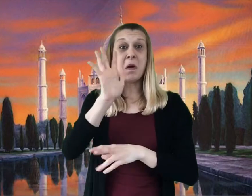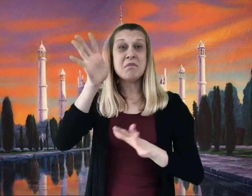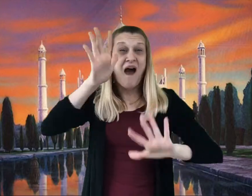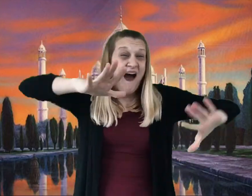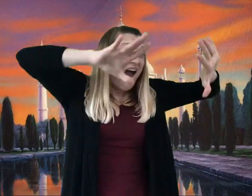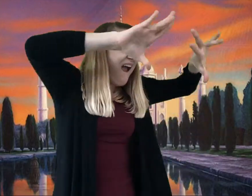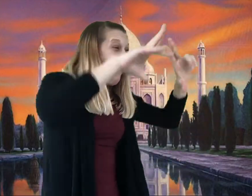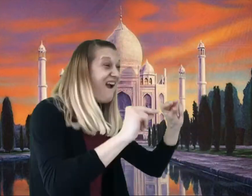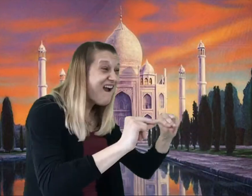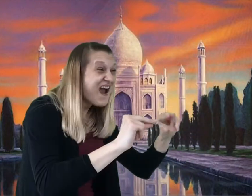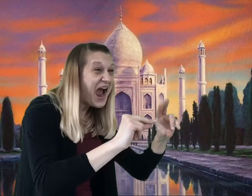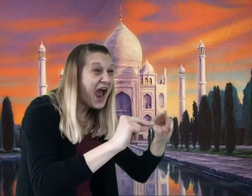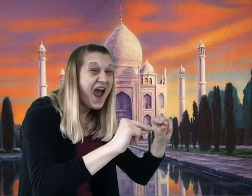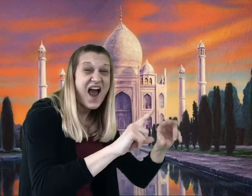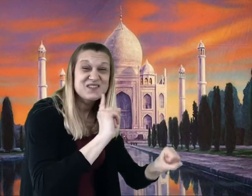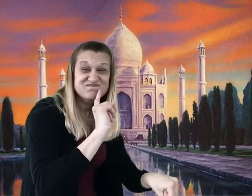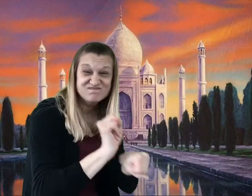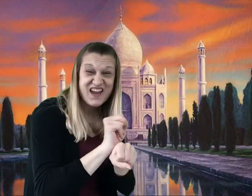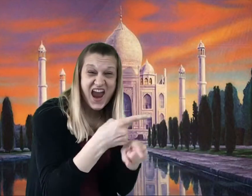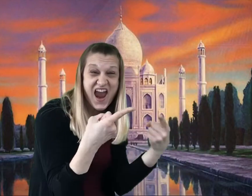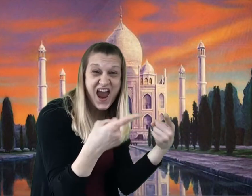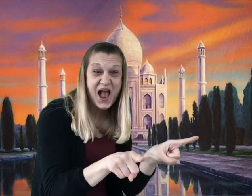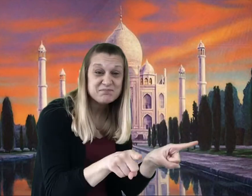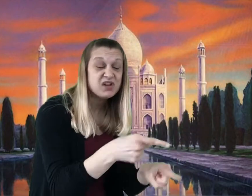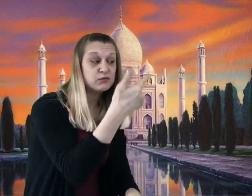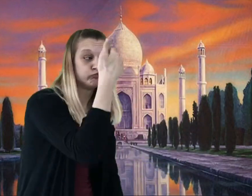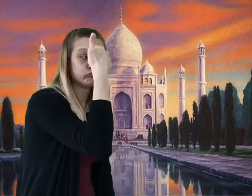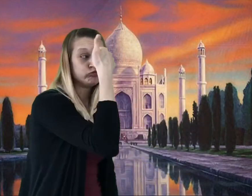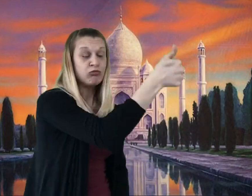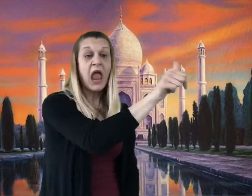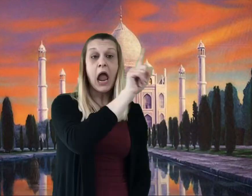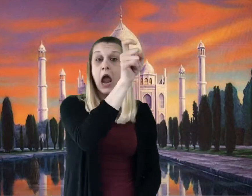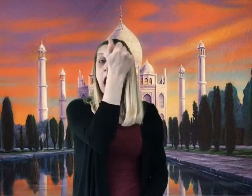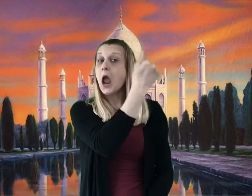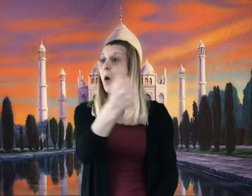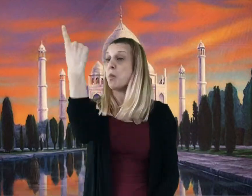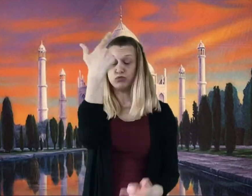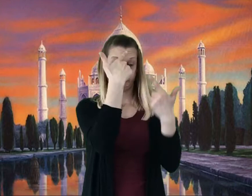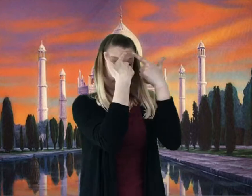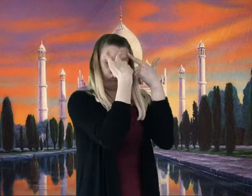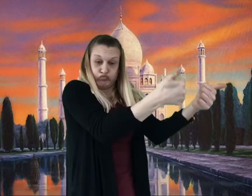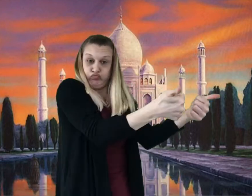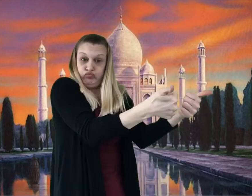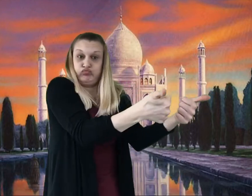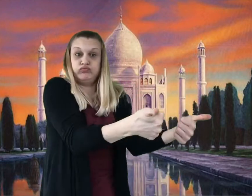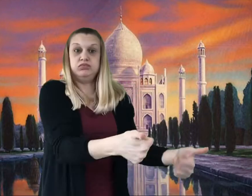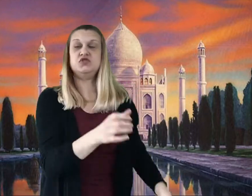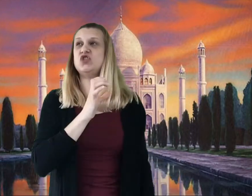"It’s true!" cried all four of the old people at once. "Of course it’s true! Ask anyone you like!"